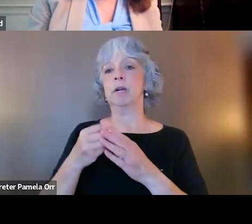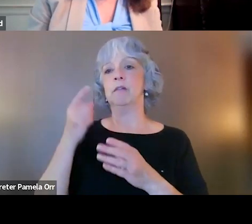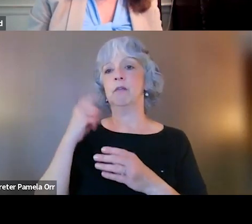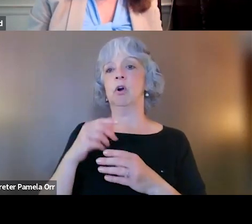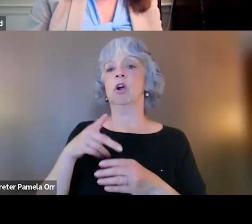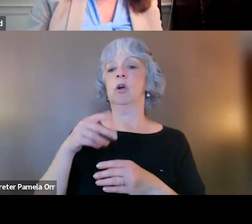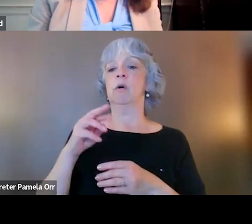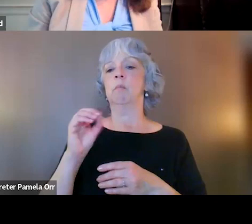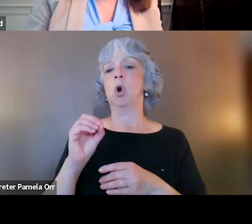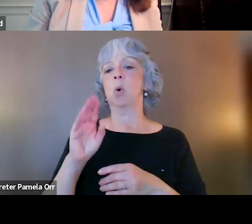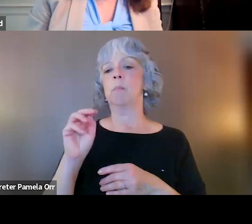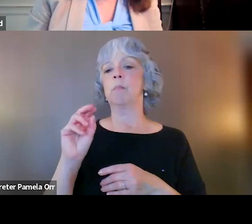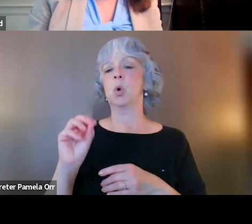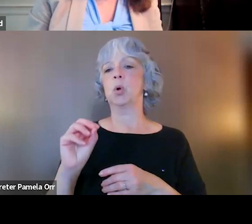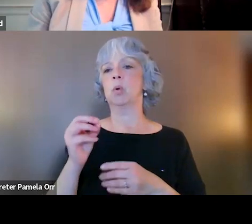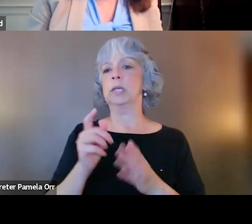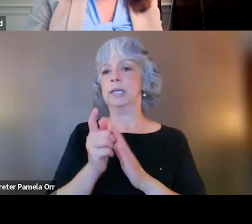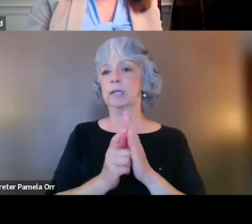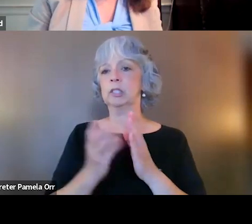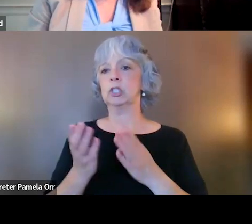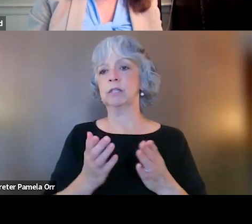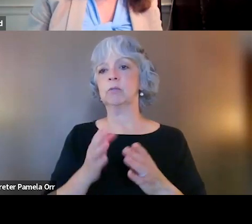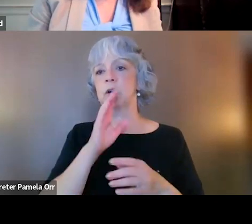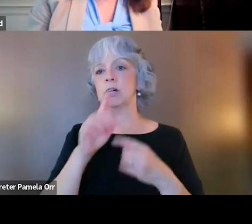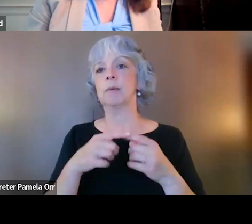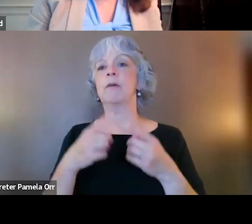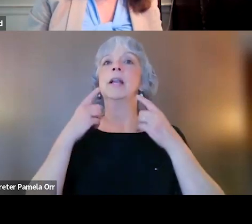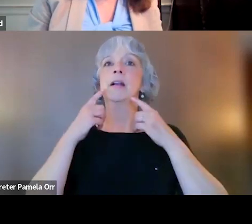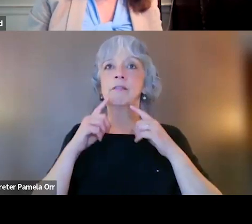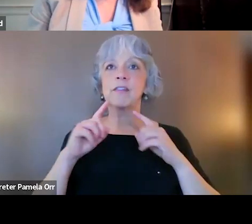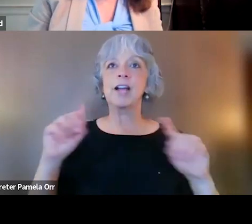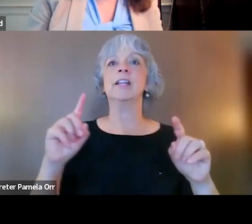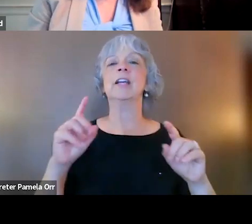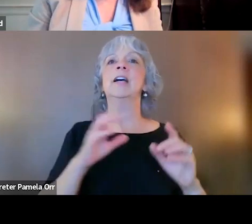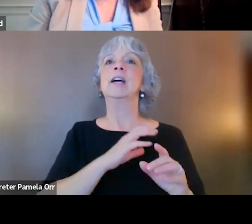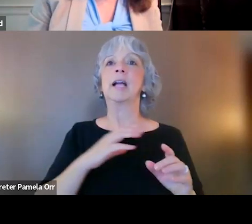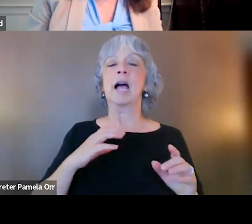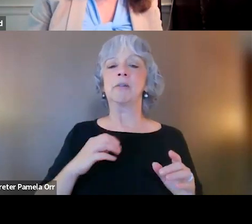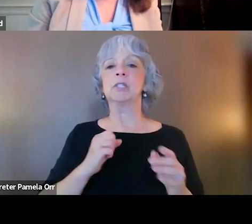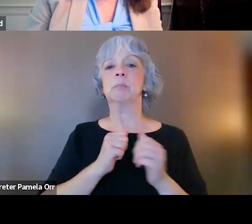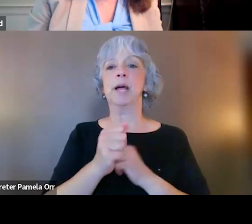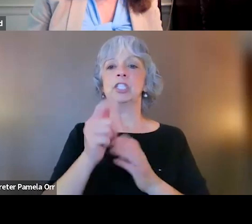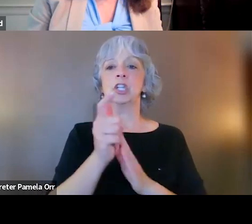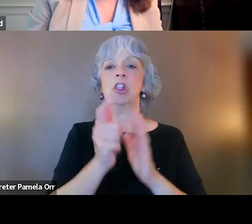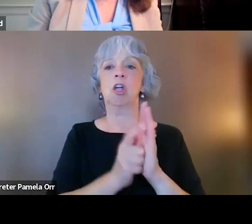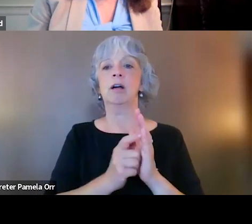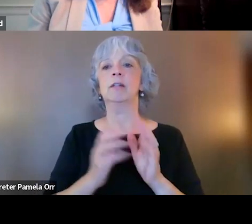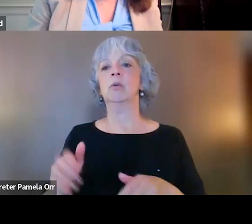was one that we've been talking about for years and years and years. And finally, Congress passed a law that allowed us to give two different kinds of grants. I think that was discussed